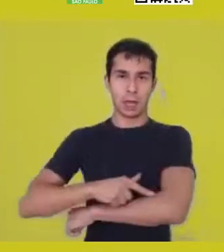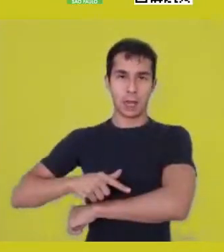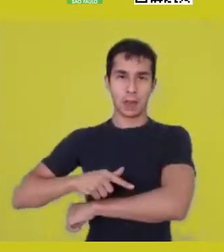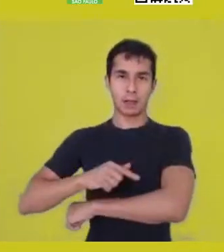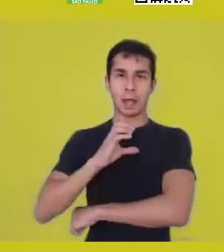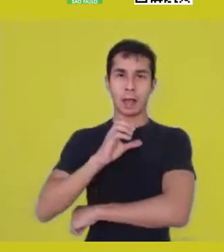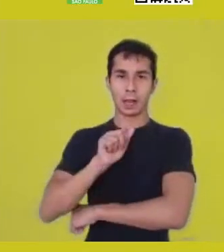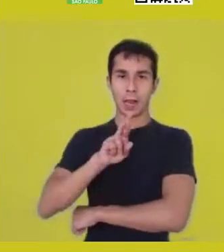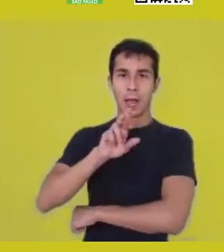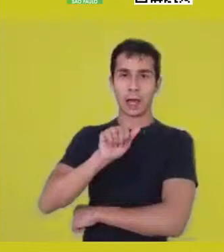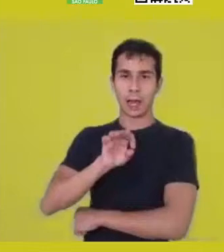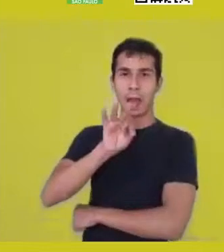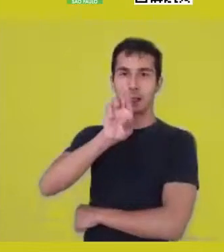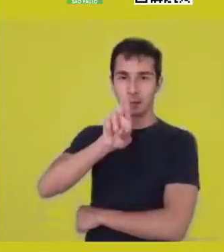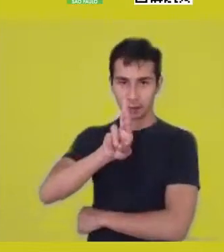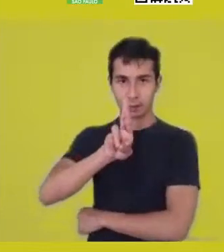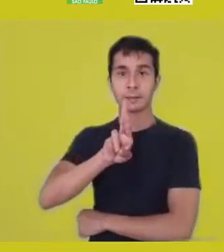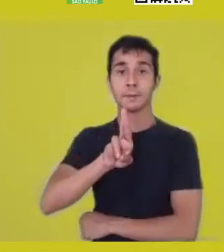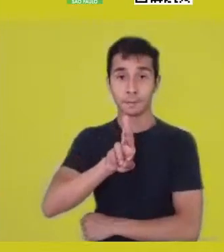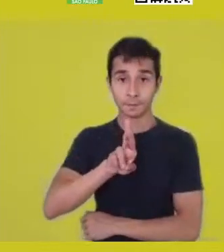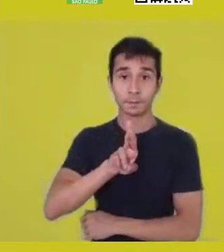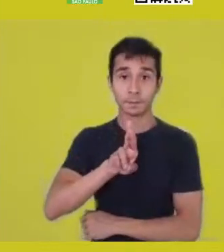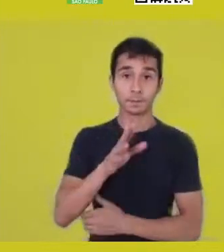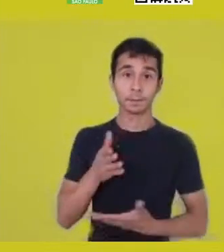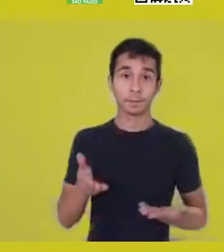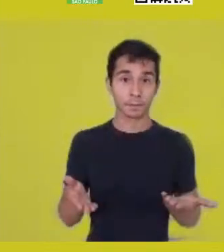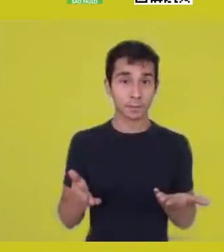so we’re looking at a philosophical concept of sharing,